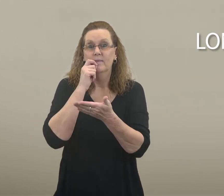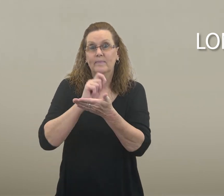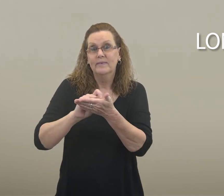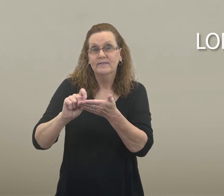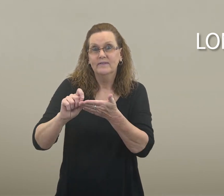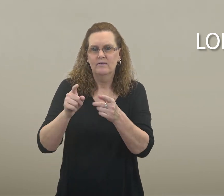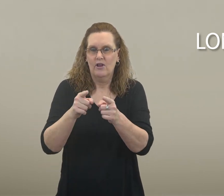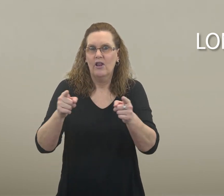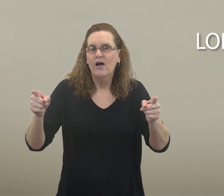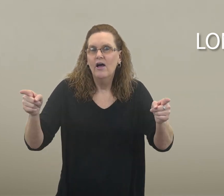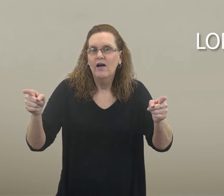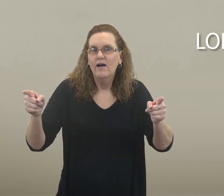This pencil is long.